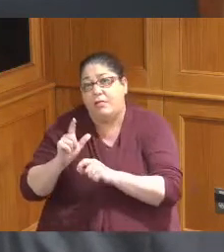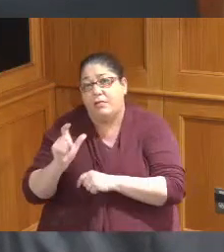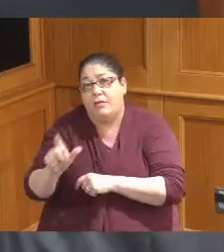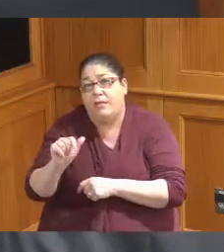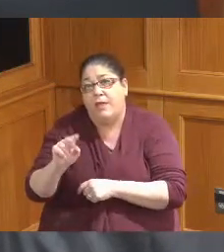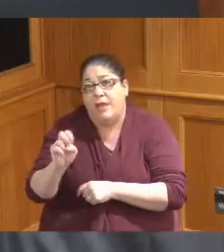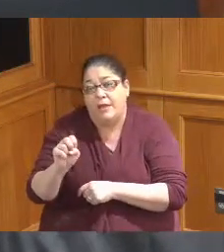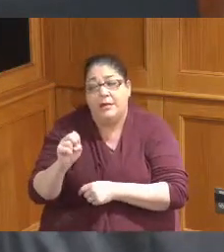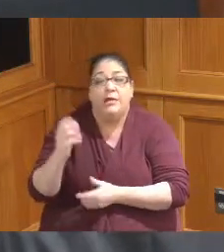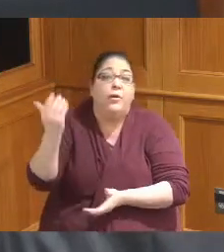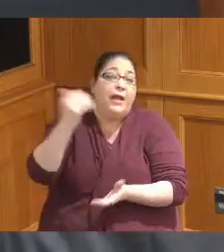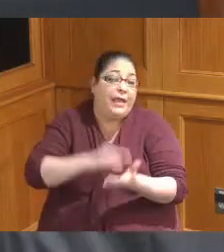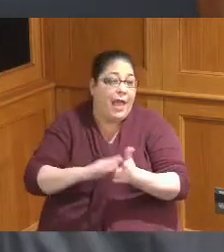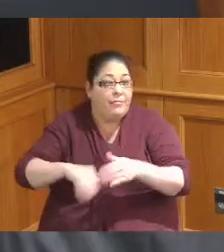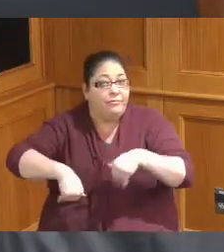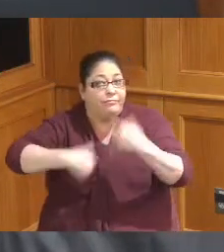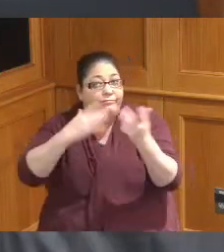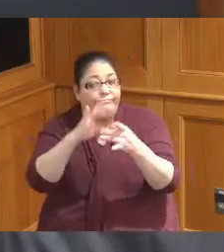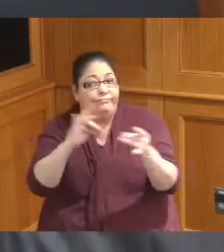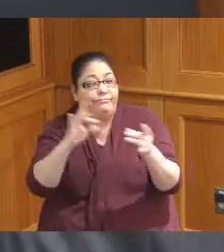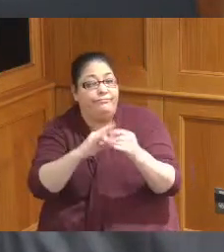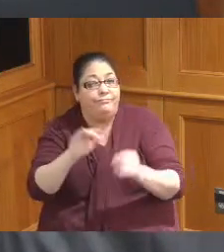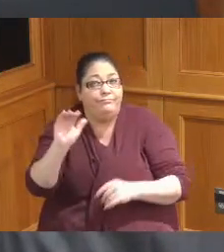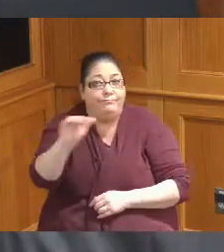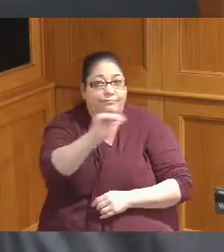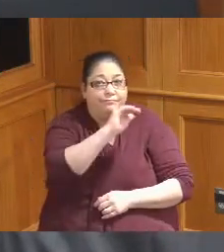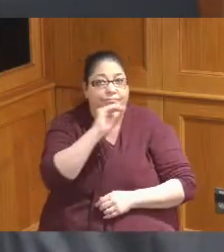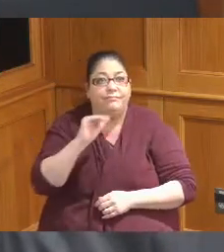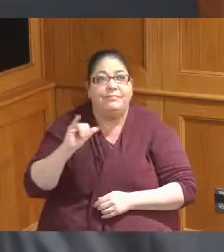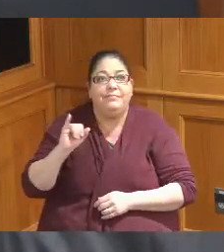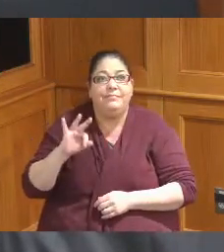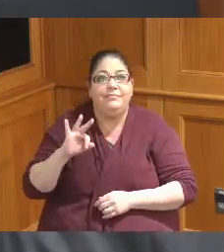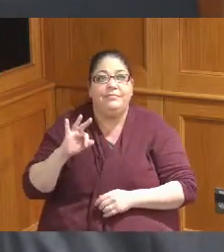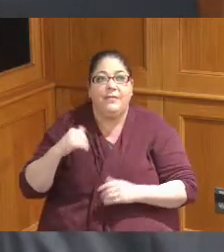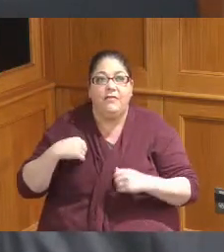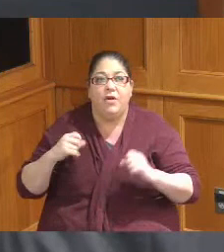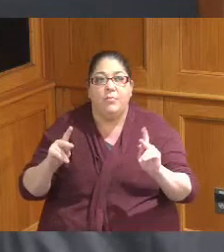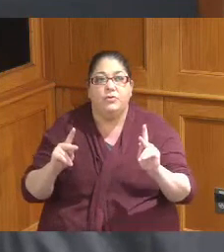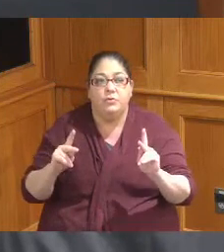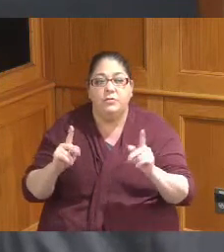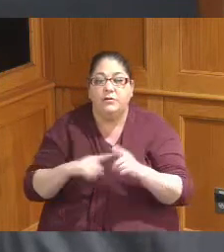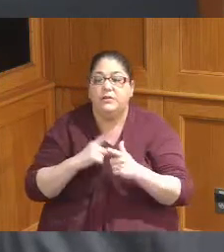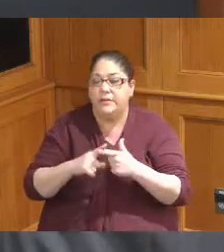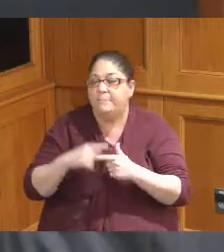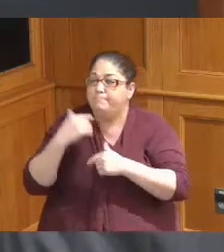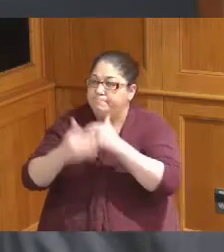it again and and remind that that if there's an opportunity we pursue that okay I appreciate that